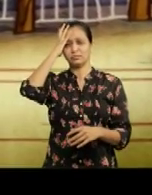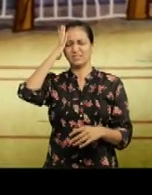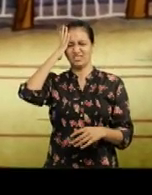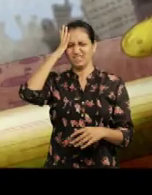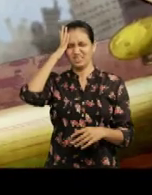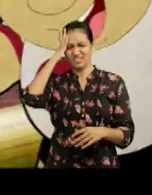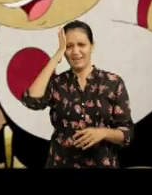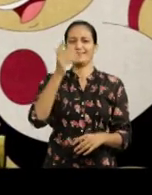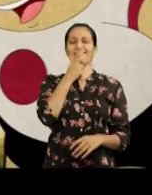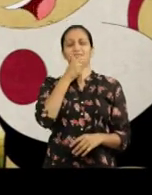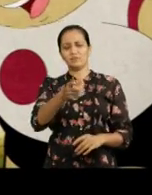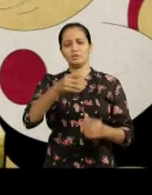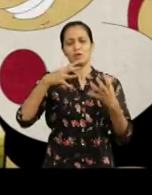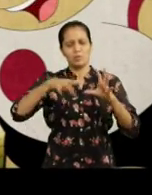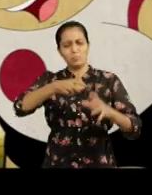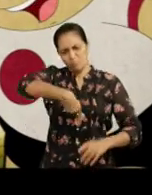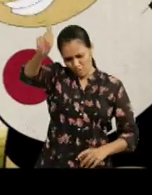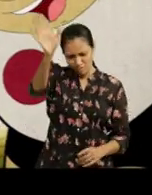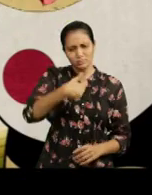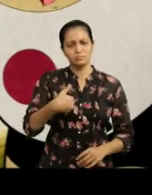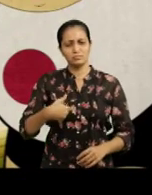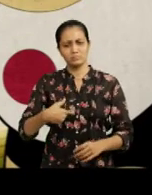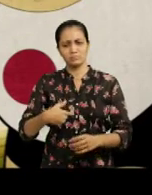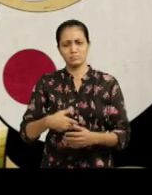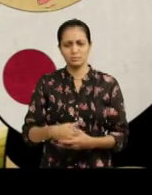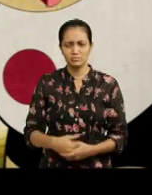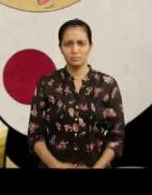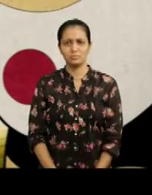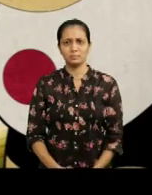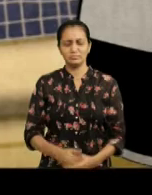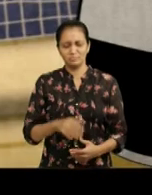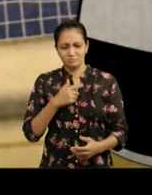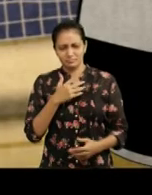AAaaa…. Ha-ha-ha…. Go, get the ball. Ha-ha.